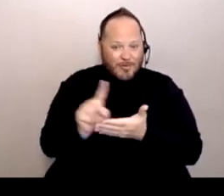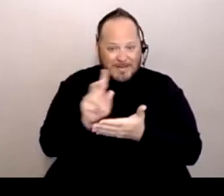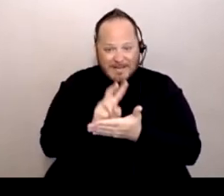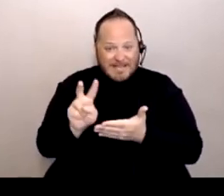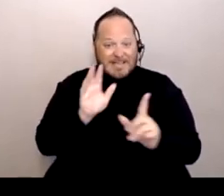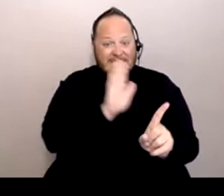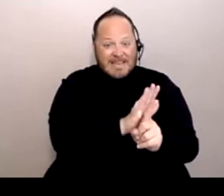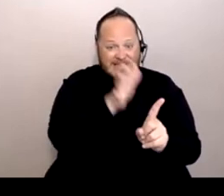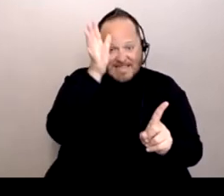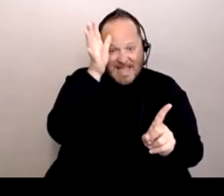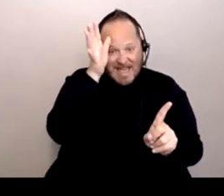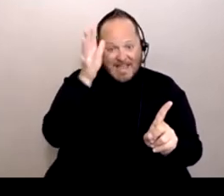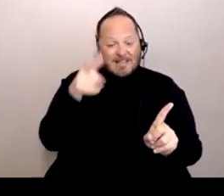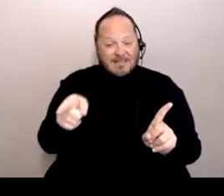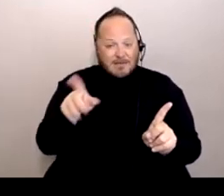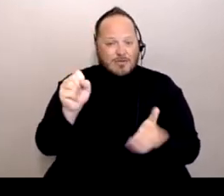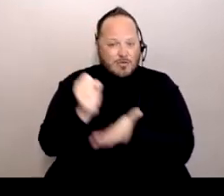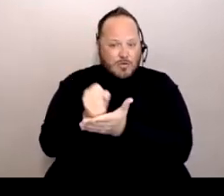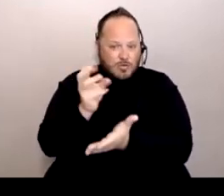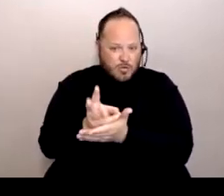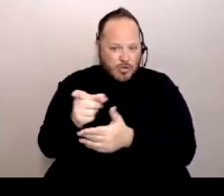He's obese and he got pneumonia.